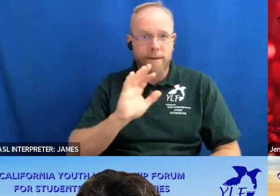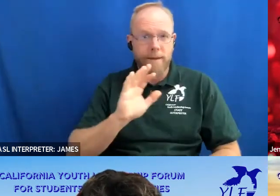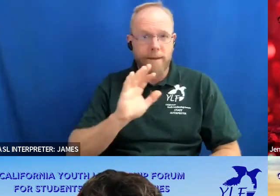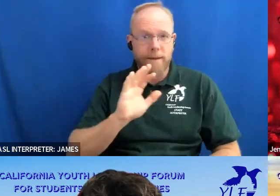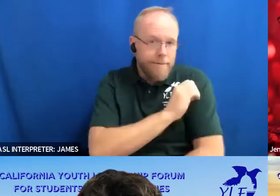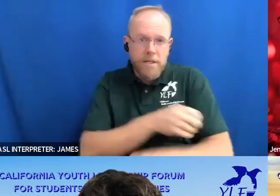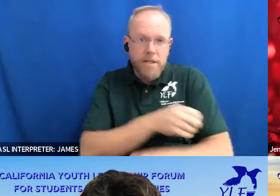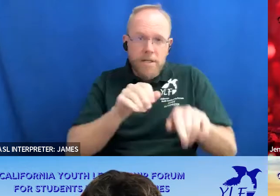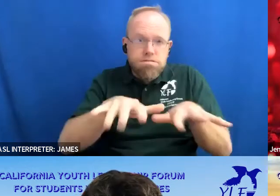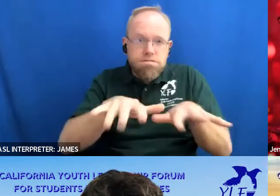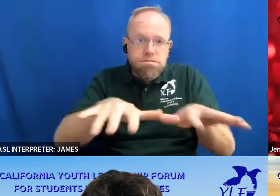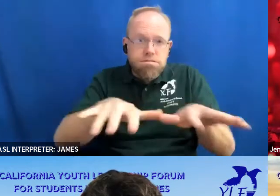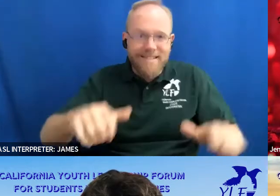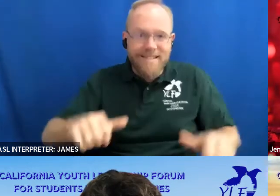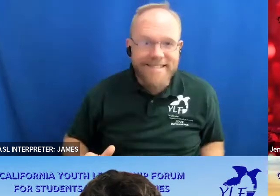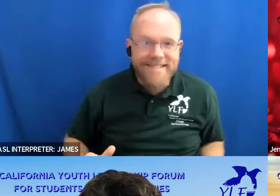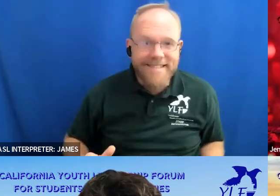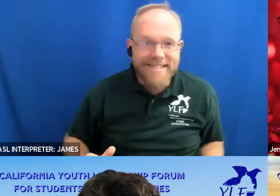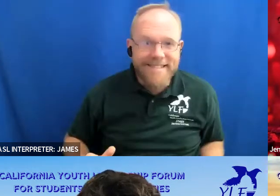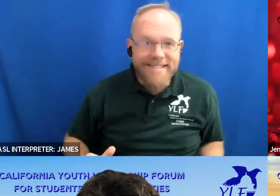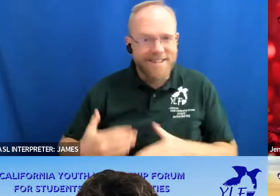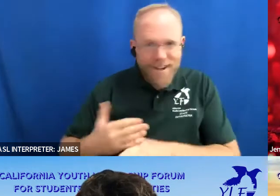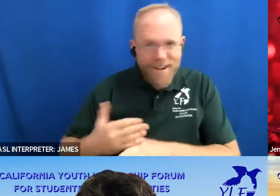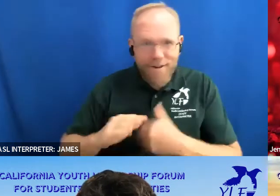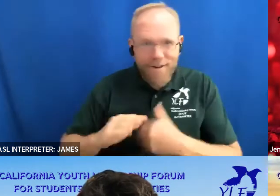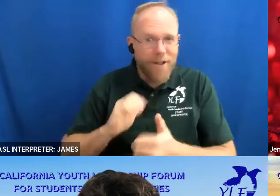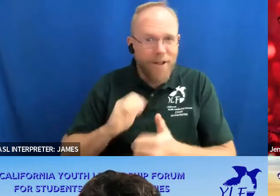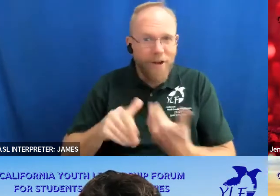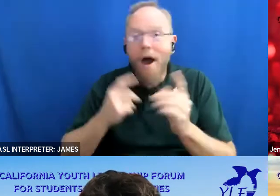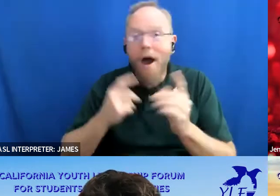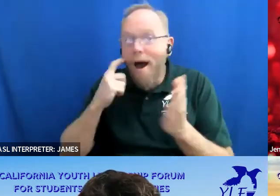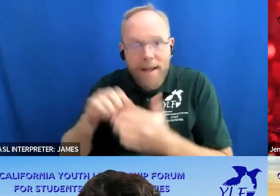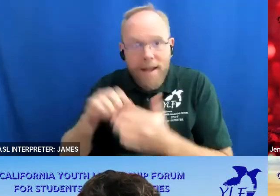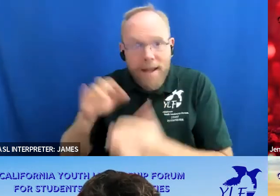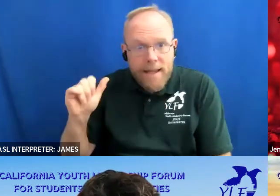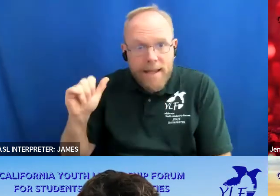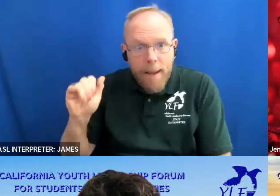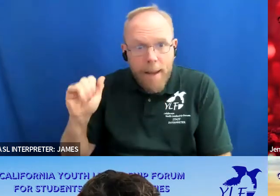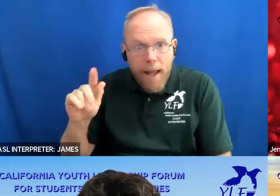to share with everyone i see isabella you asked in the chat where do i find the pin